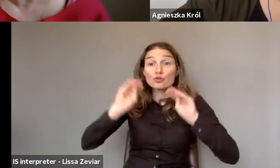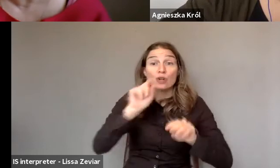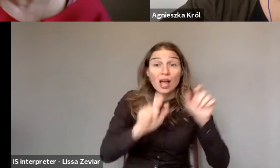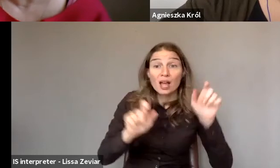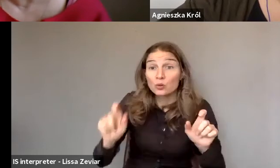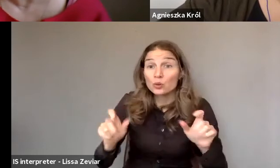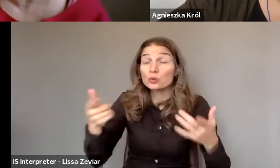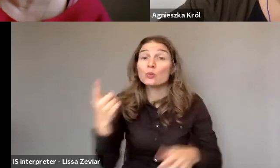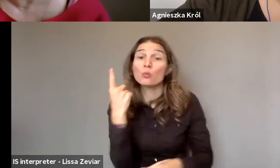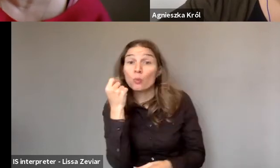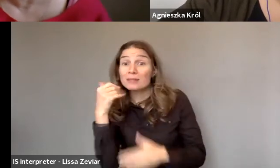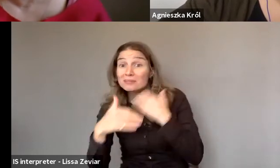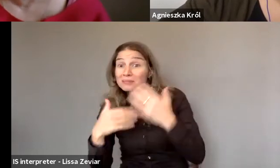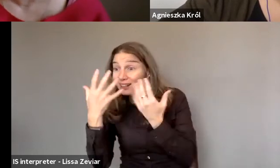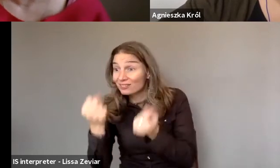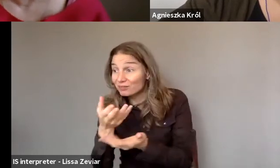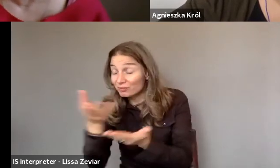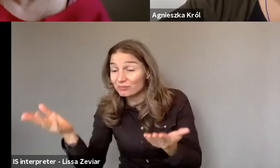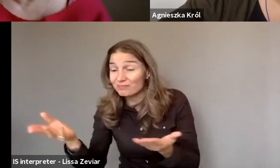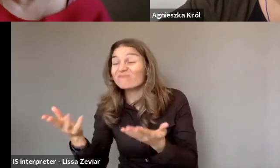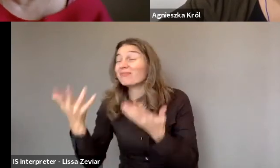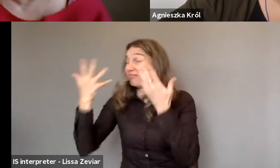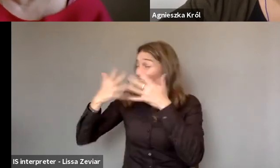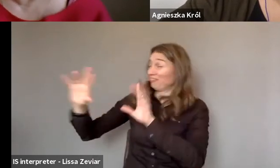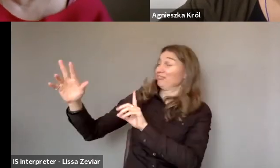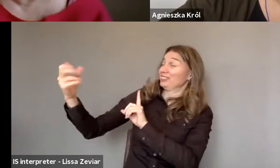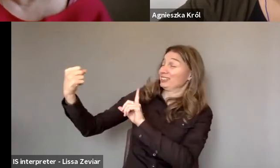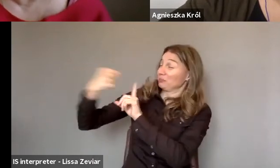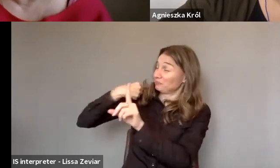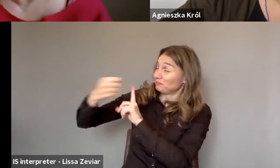to share their experience, support each other